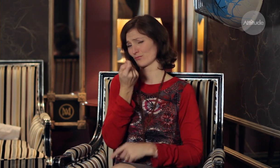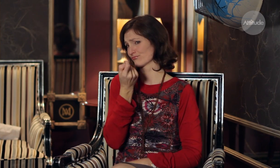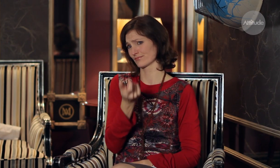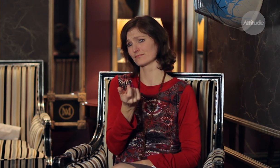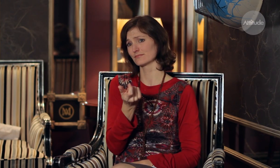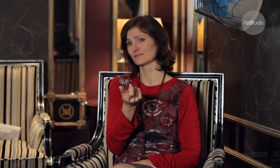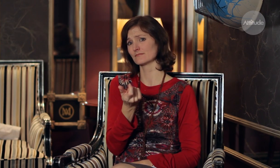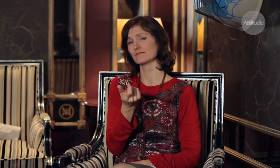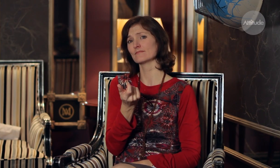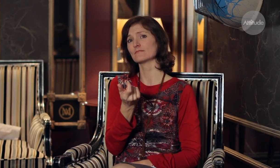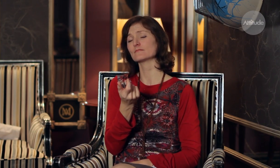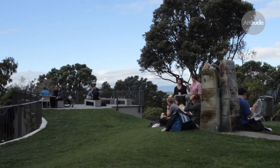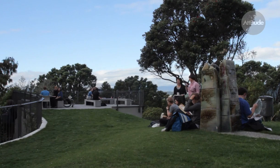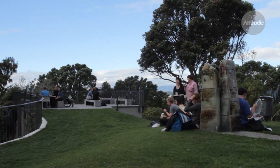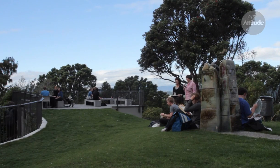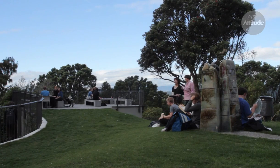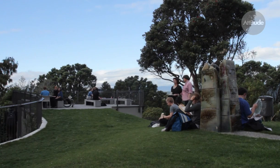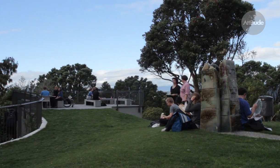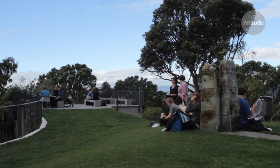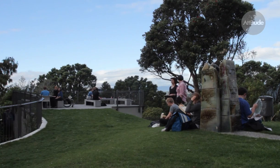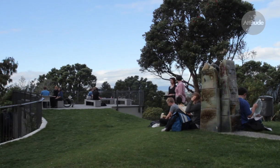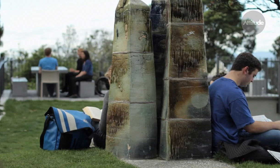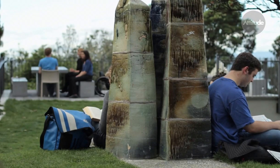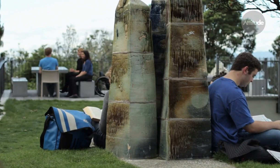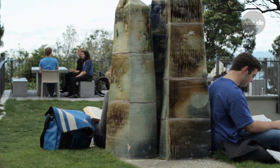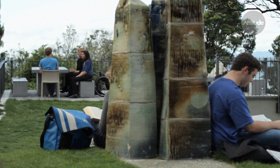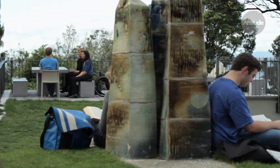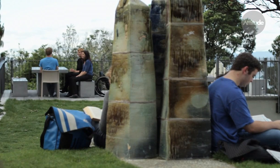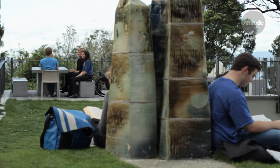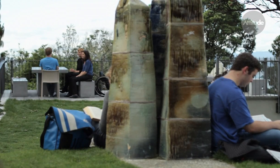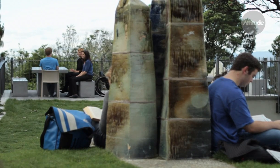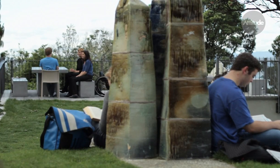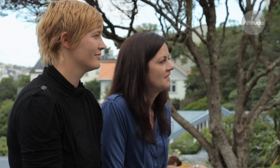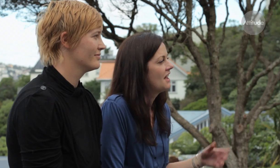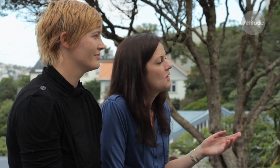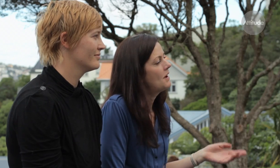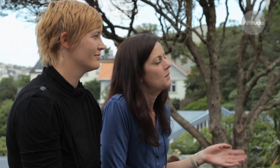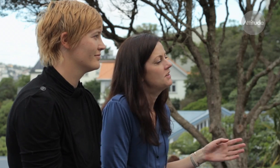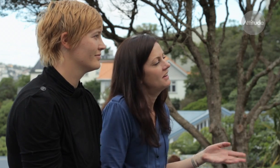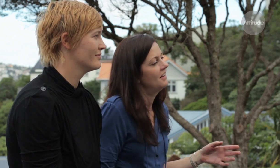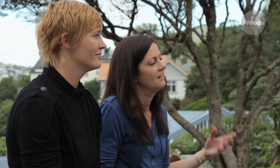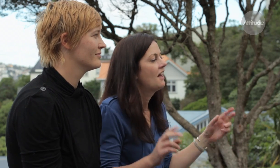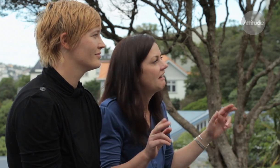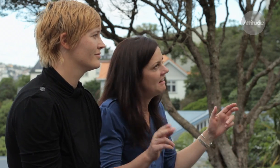Mark when you’re in the hearing world, what sort of person do you feel you have to be